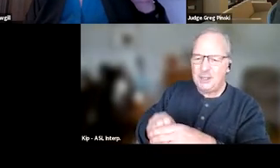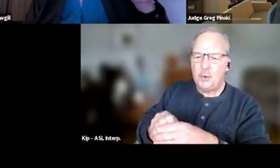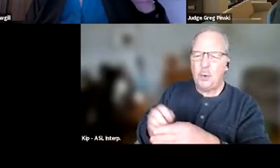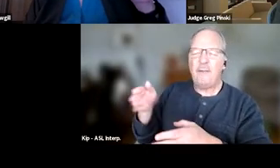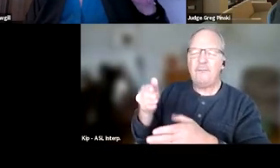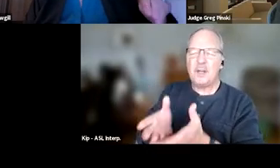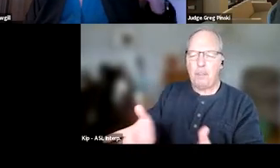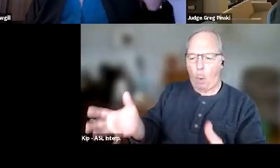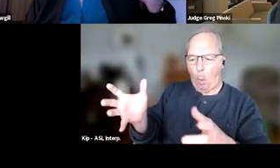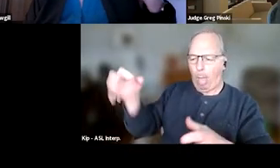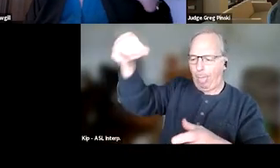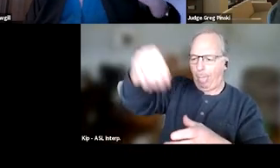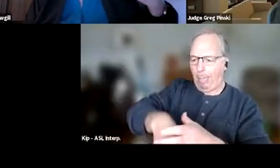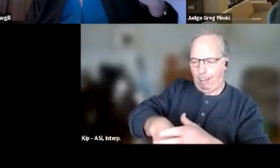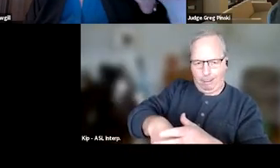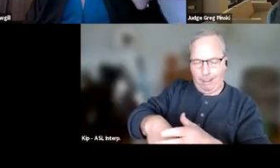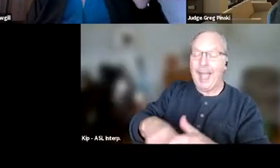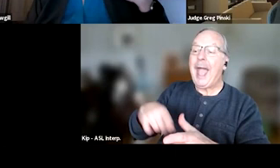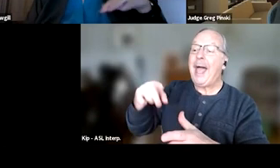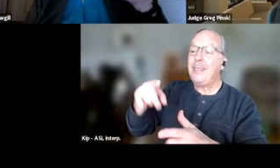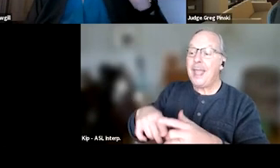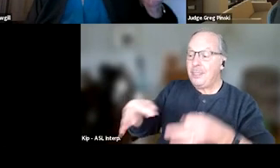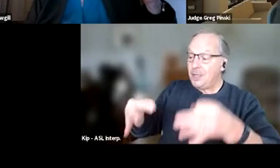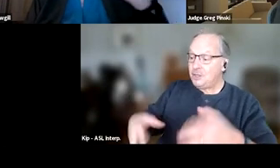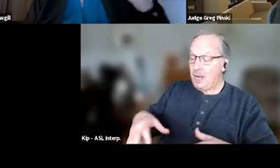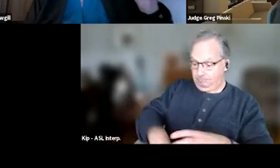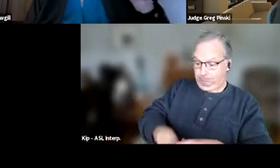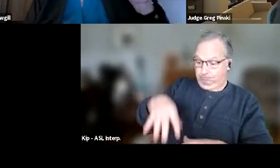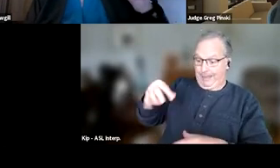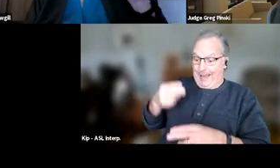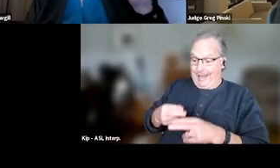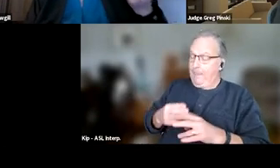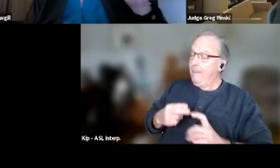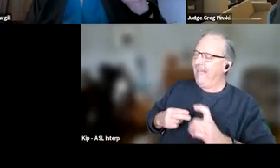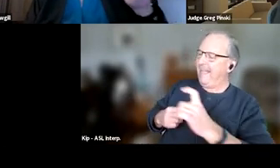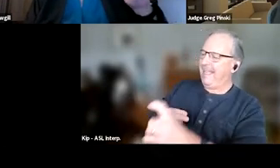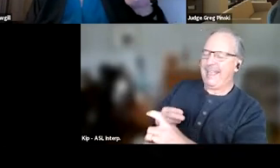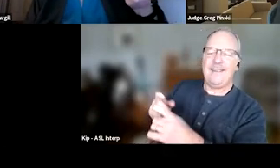the judge drew out a name for a gift card. So this was amazing because, what? Three different times,